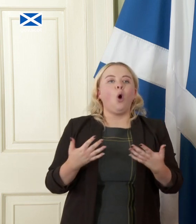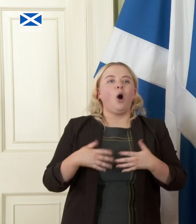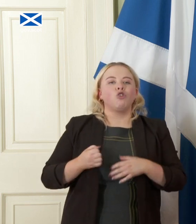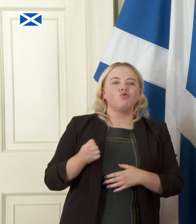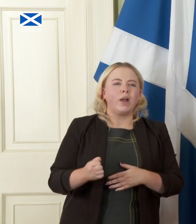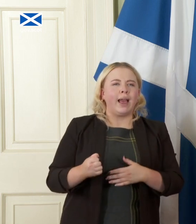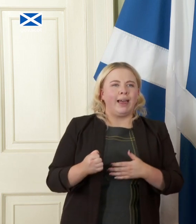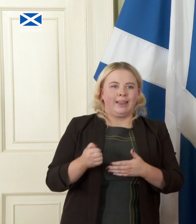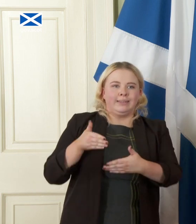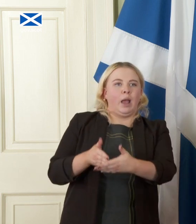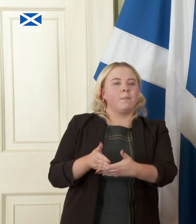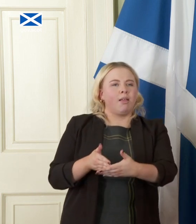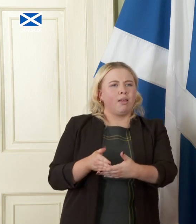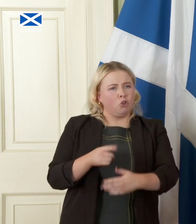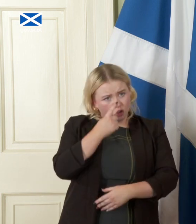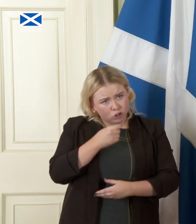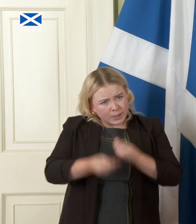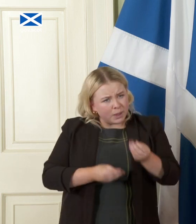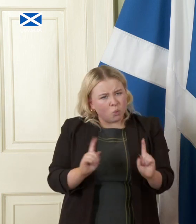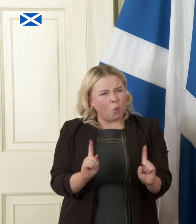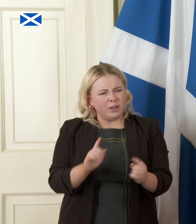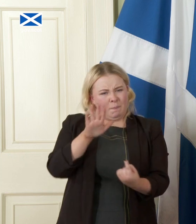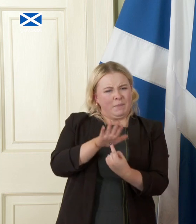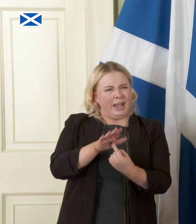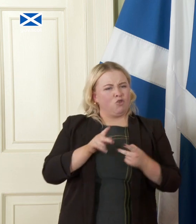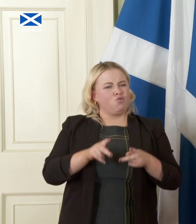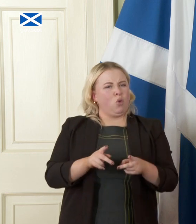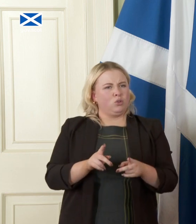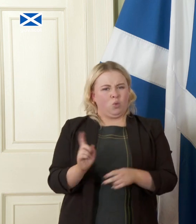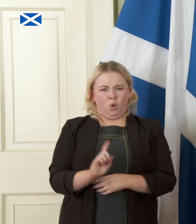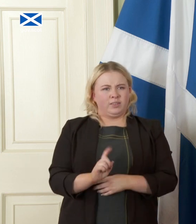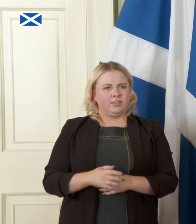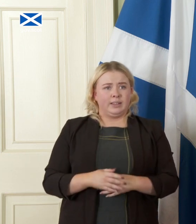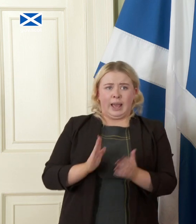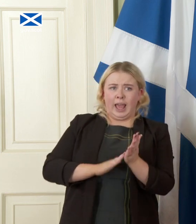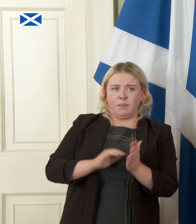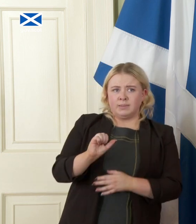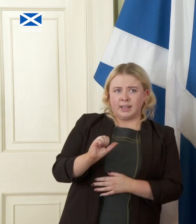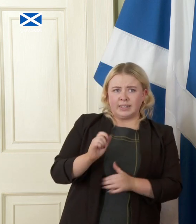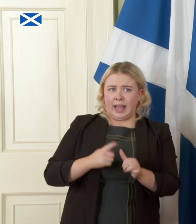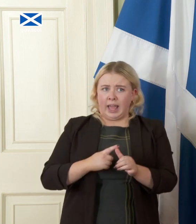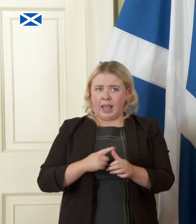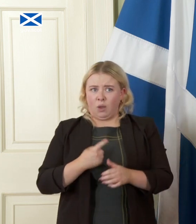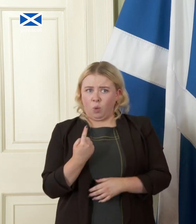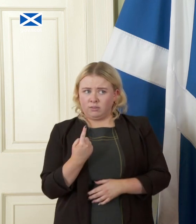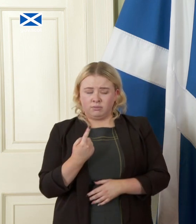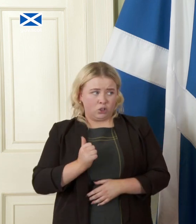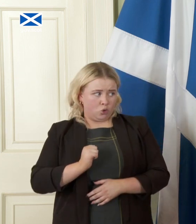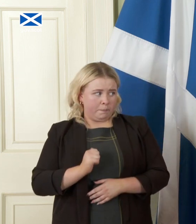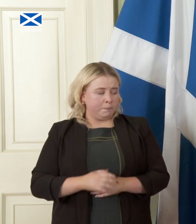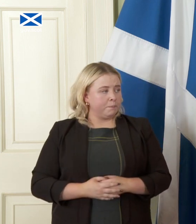could you say what those main roads are the m6, the A1 I presume and also given